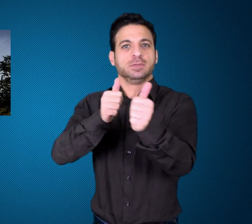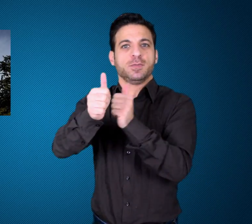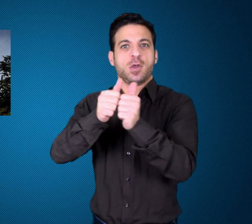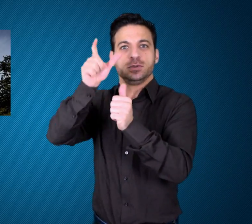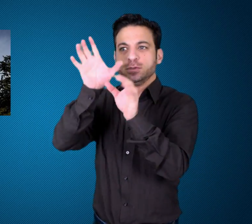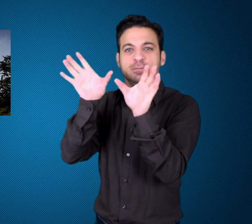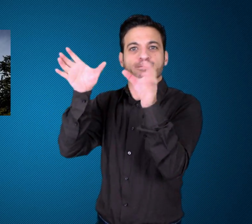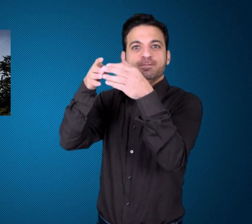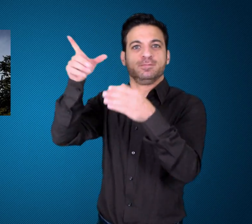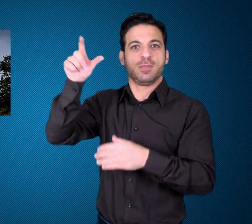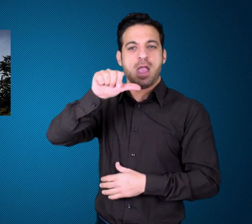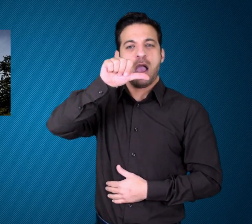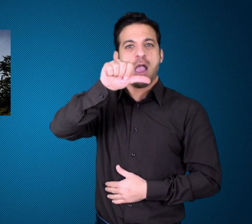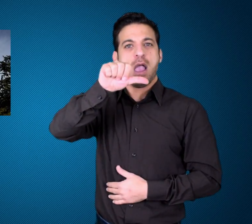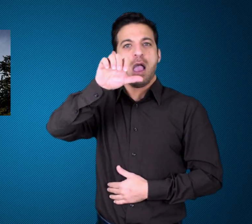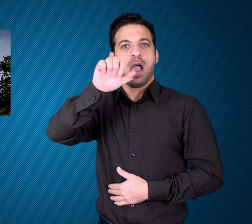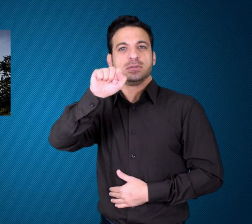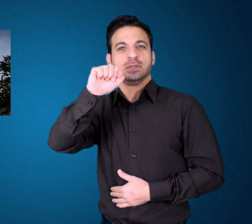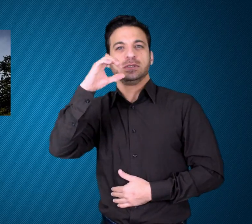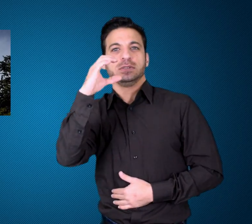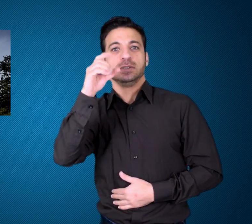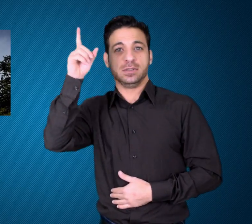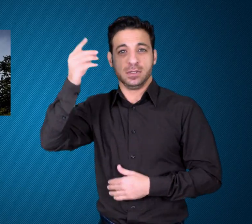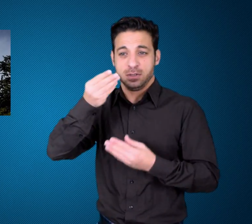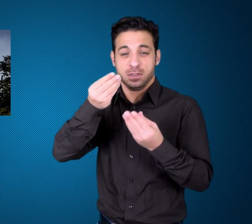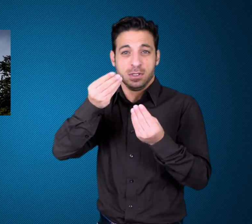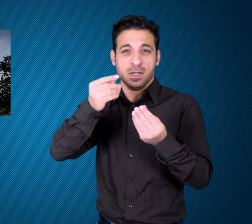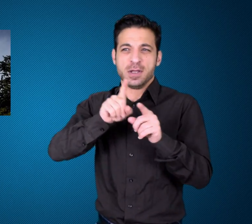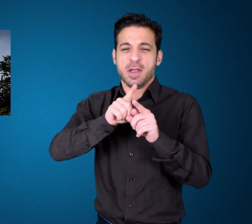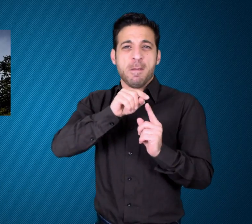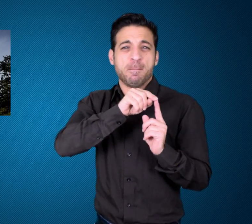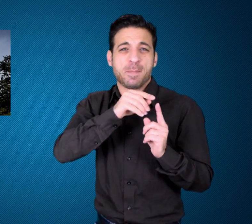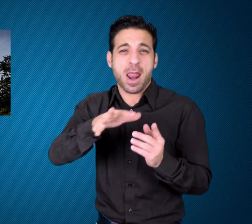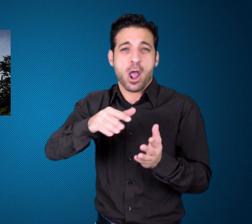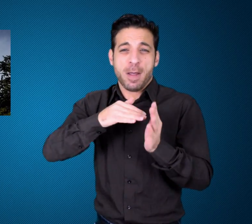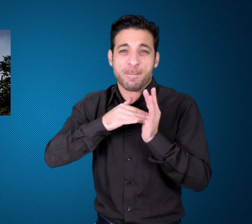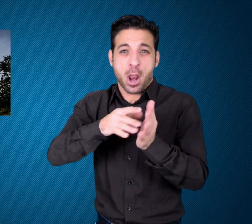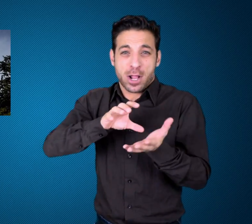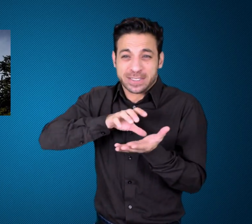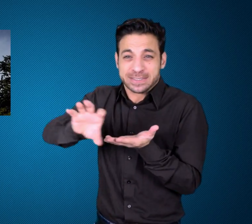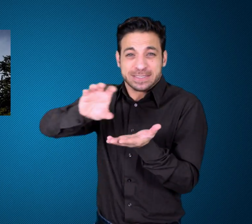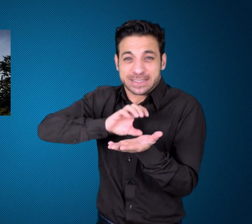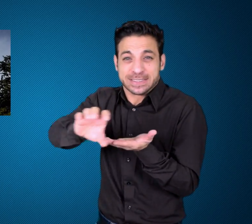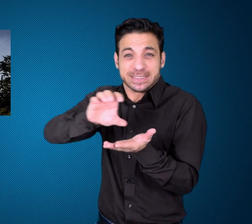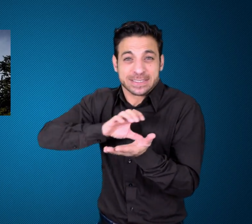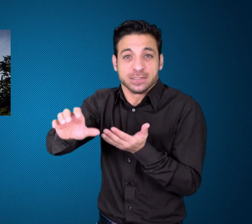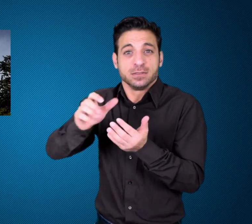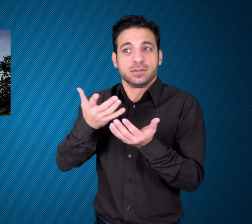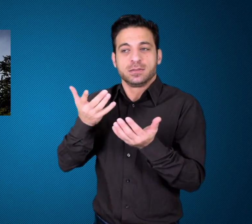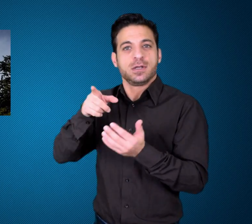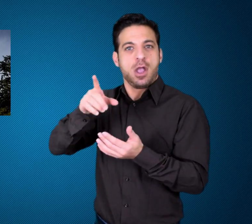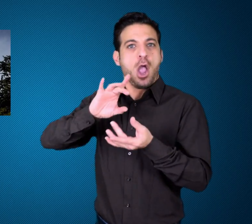bodies,” he said “We are being excluded from this potentially life enriching